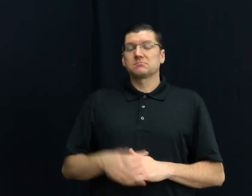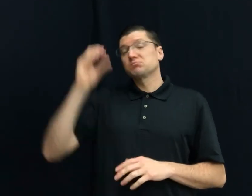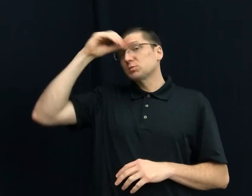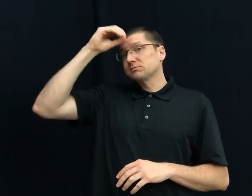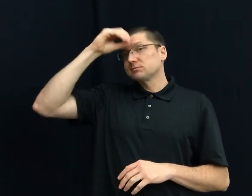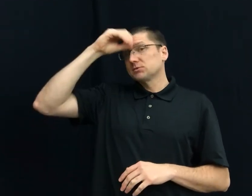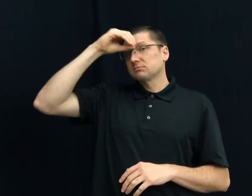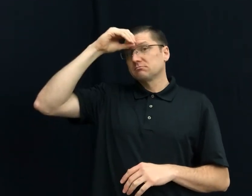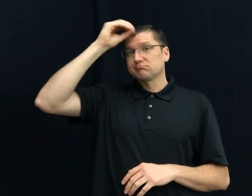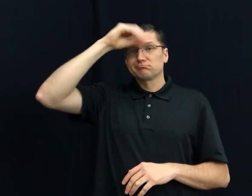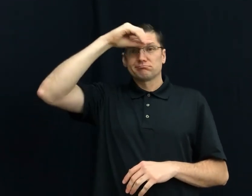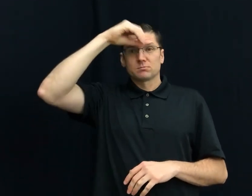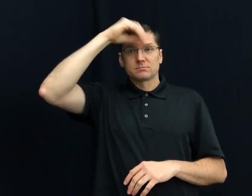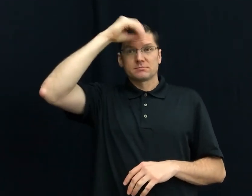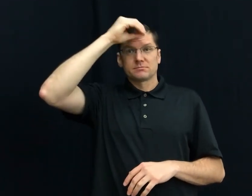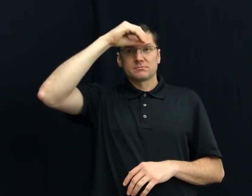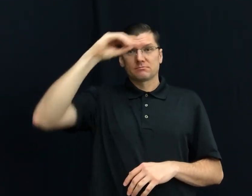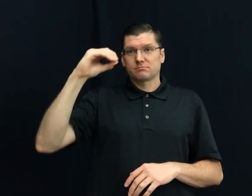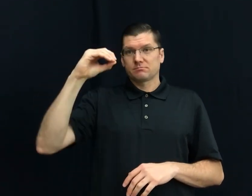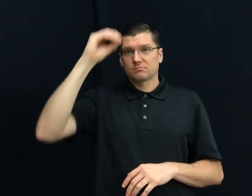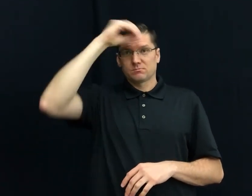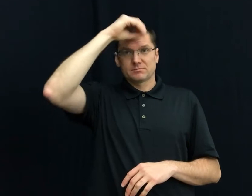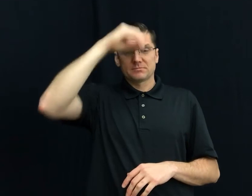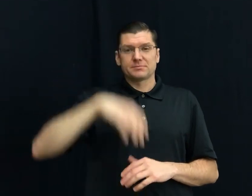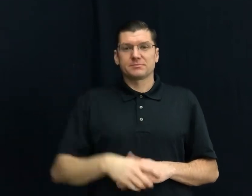21) OPINIONS